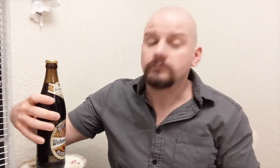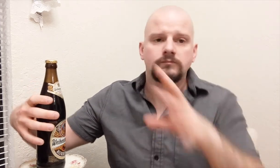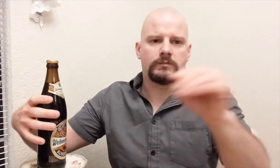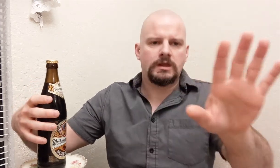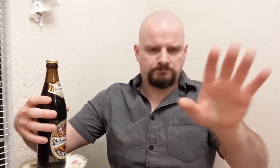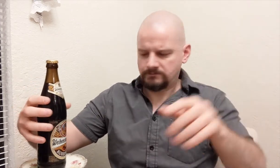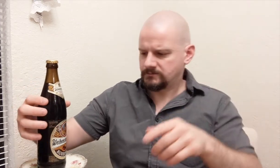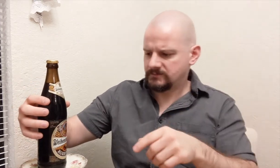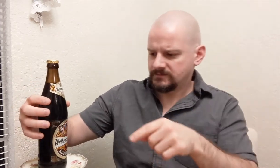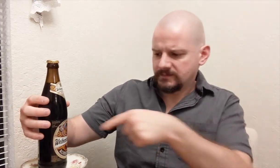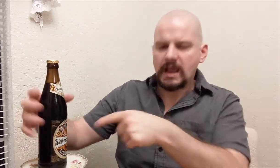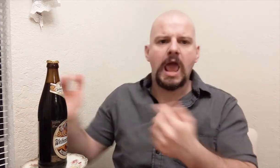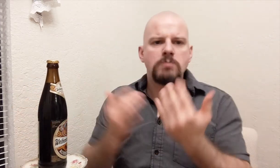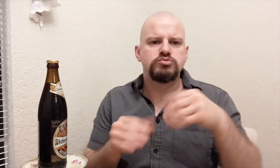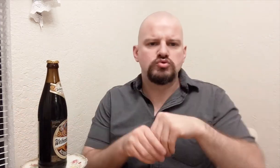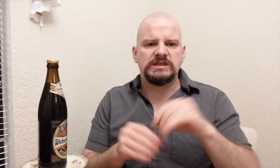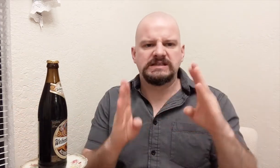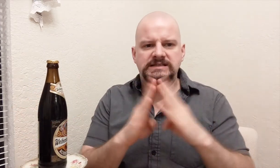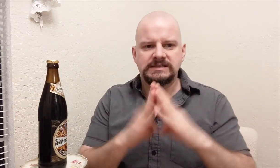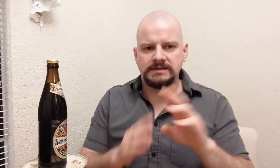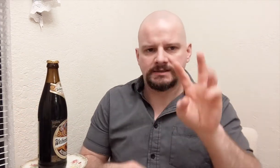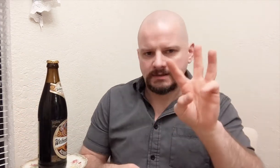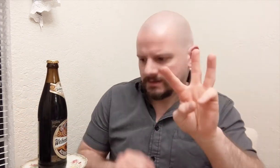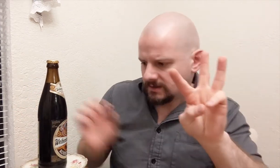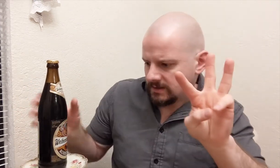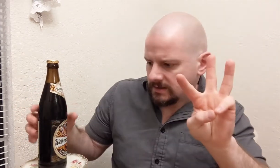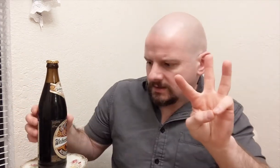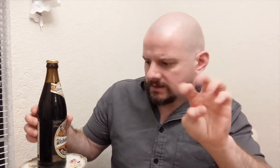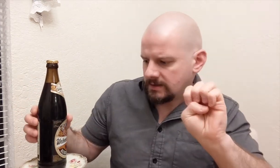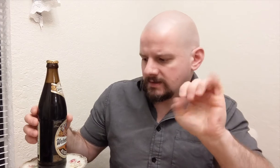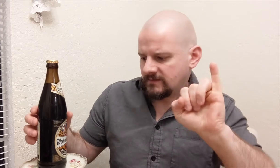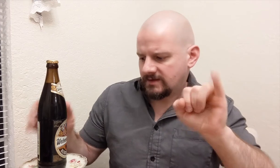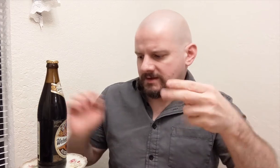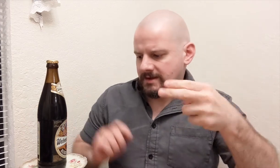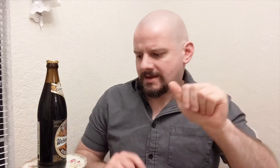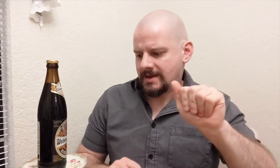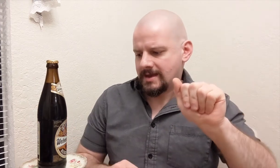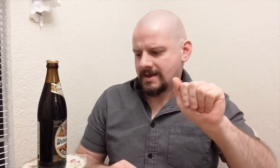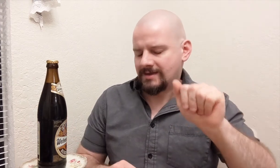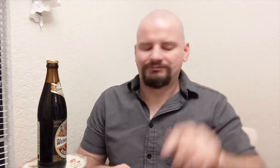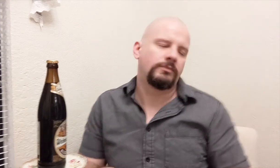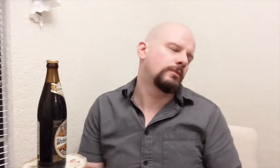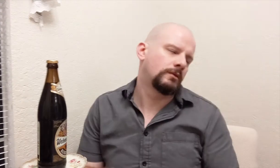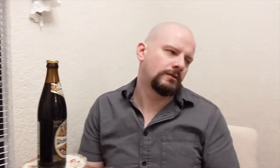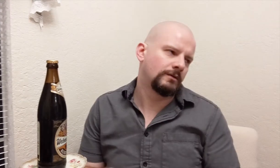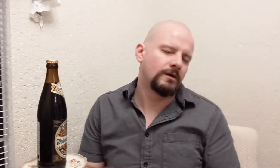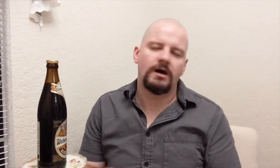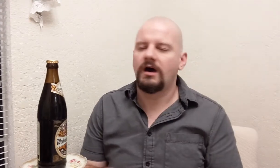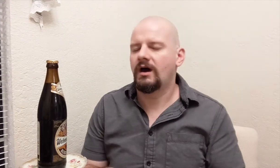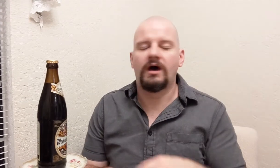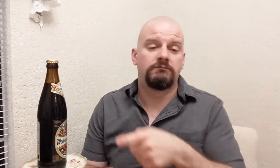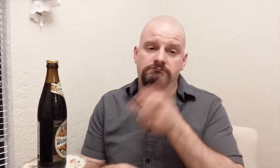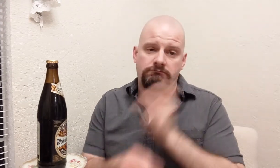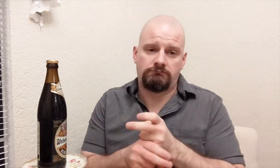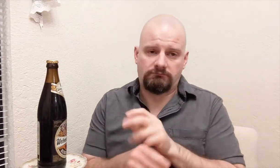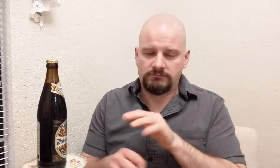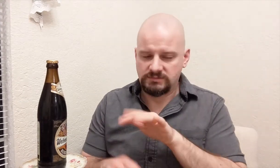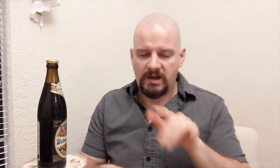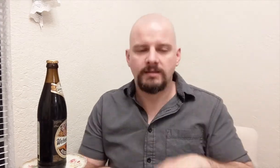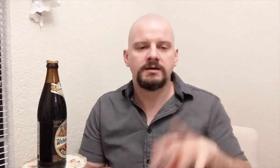Also it is brewed in the city... Weiha -- It's hard to spell.